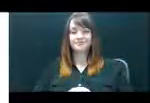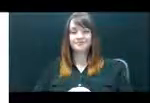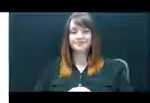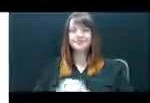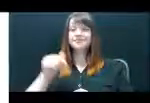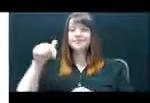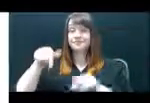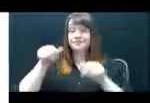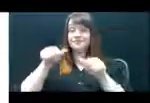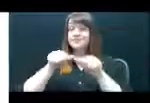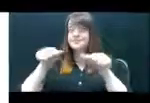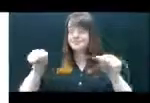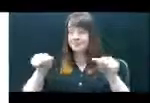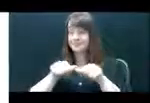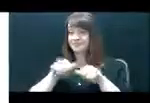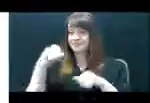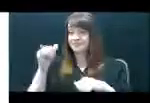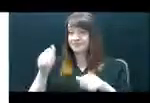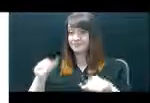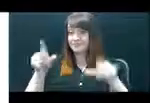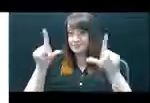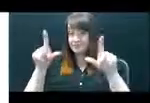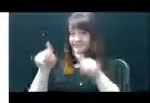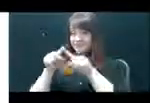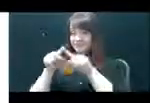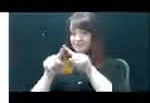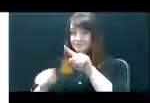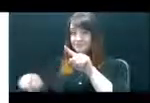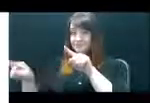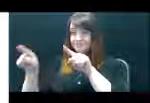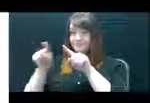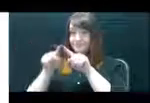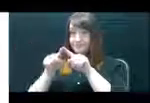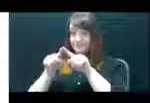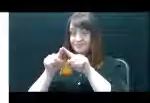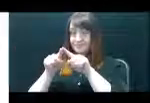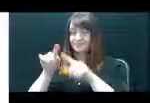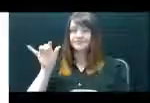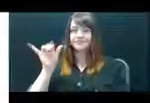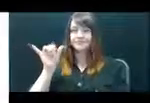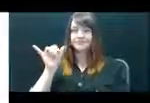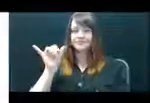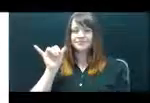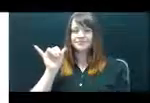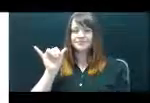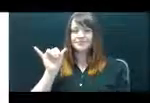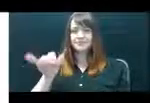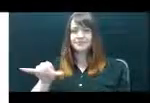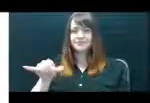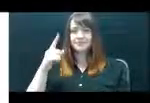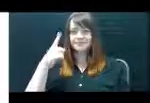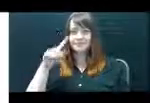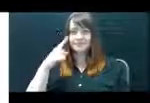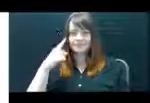in yellow above and enlarged in the oval, is for you to identify the language that your